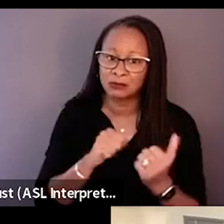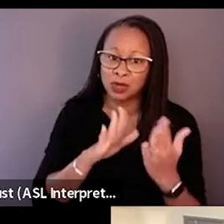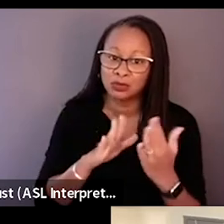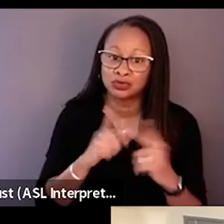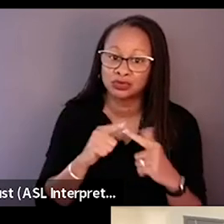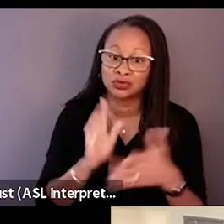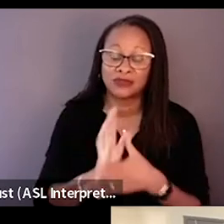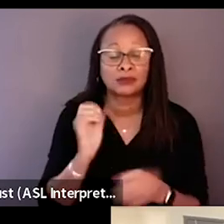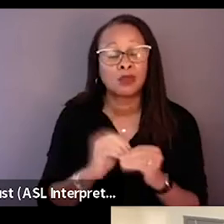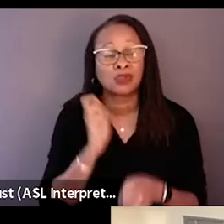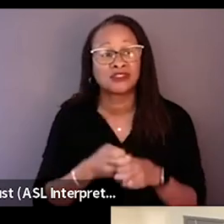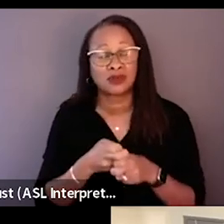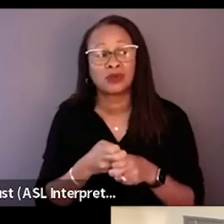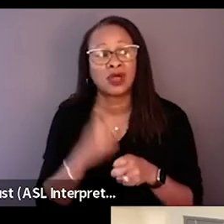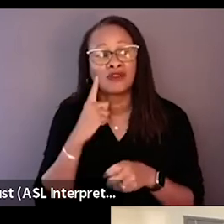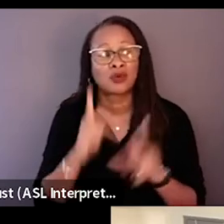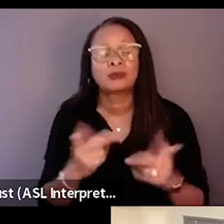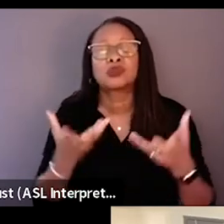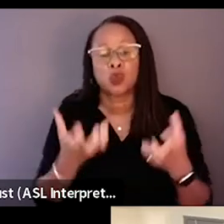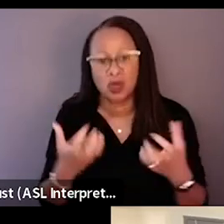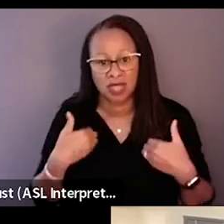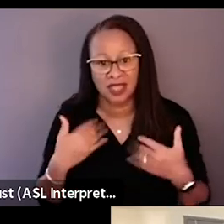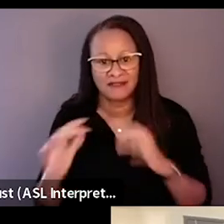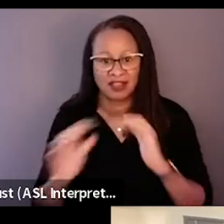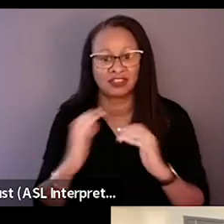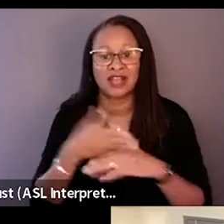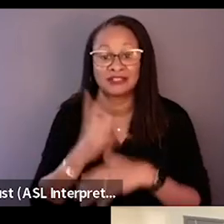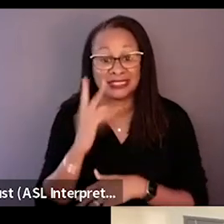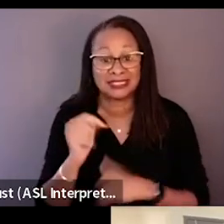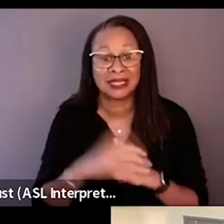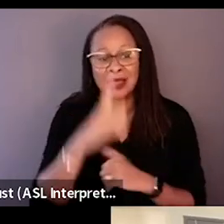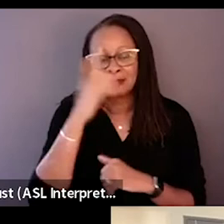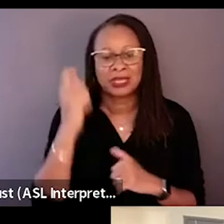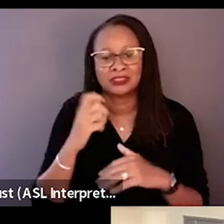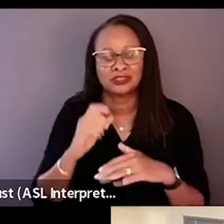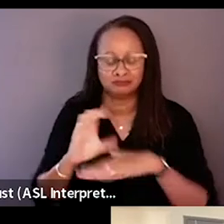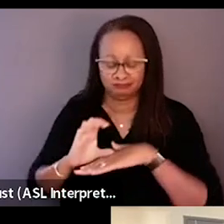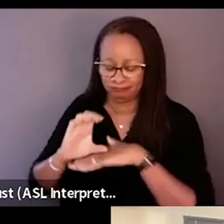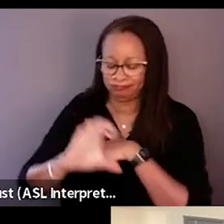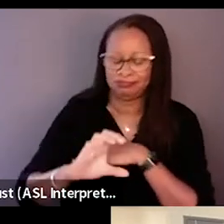for people to want to have conversations after they get a chance to see it. But because you're putting a human face, a human side